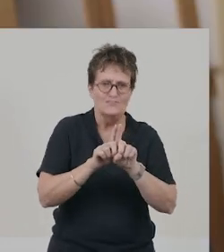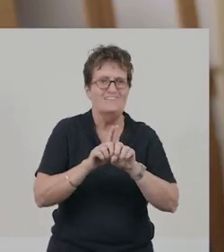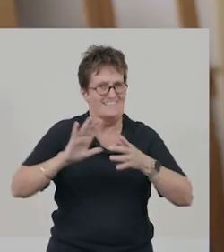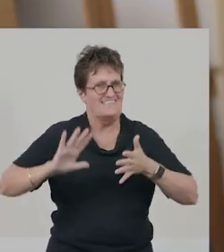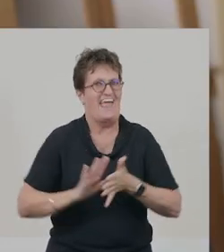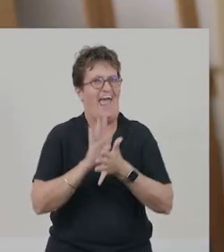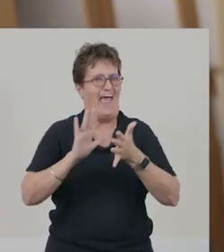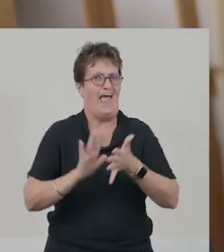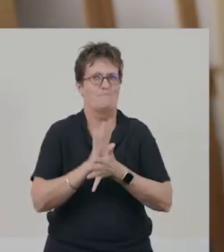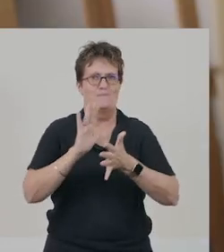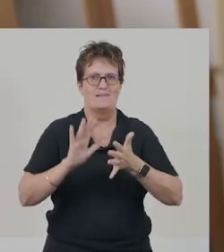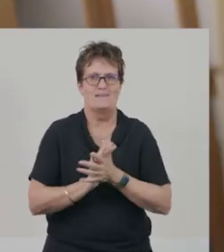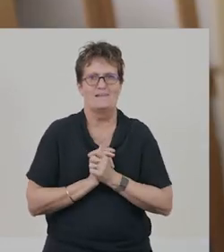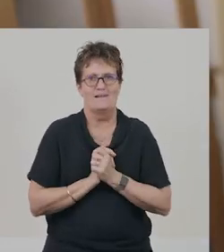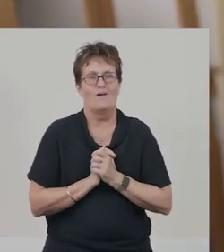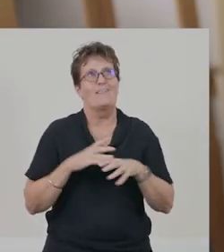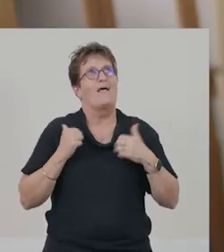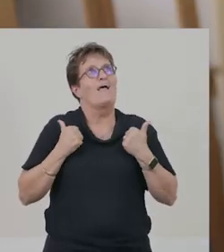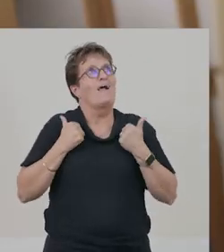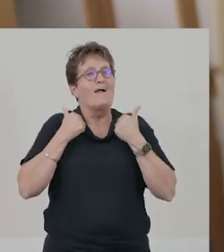Well, that is a great character profile.